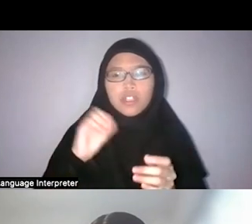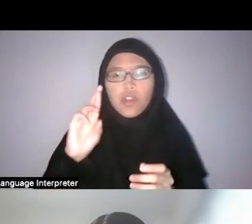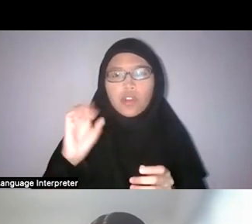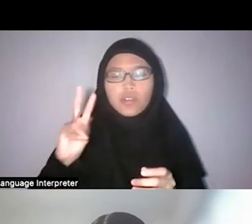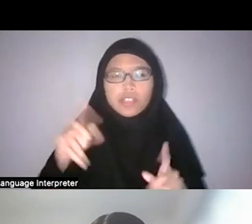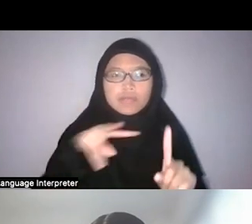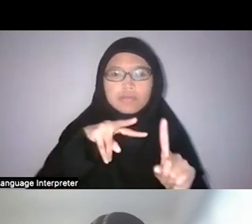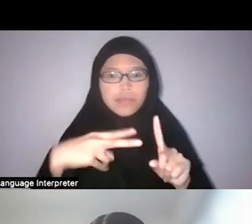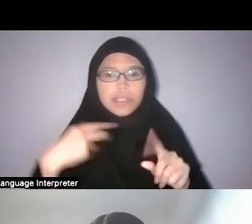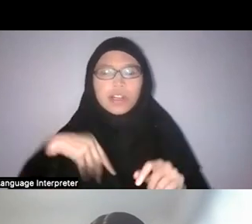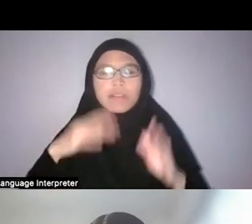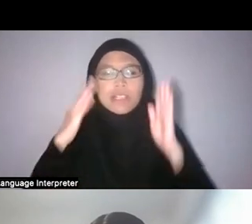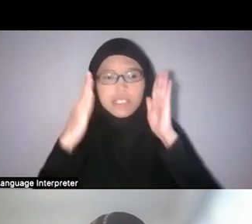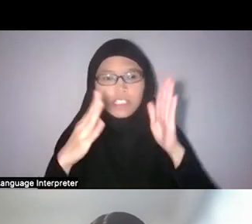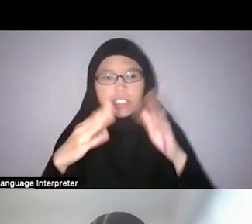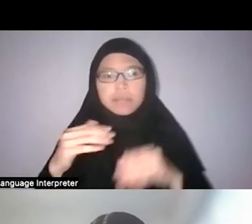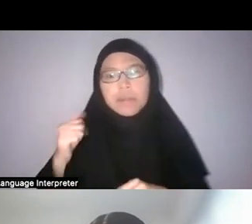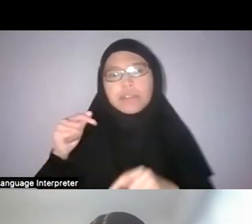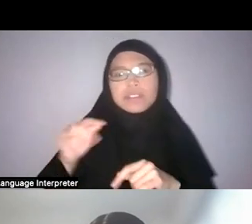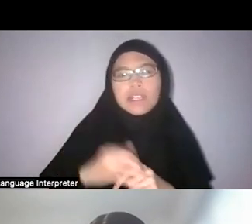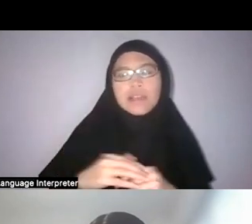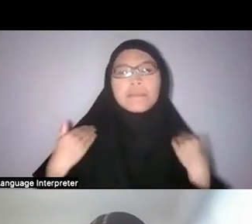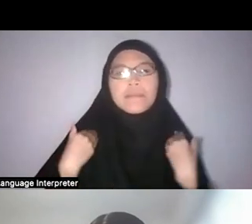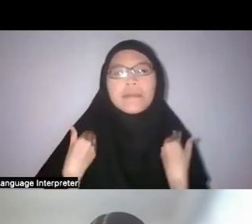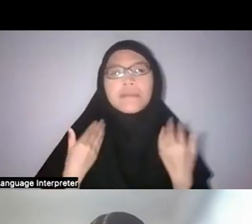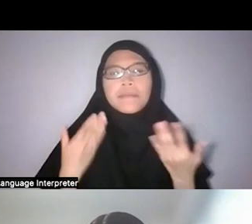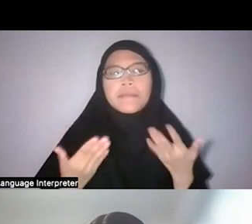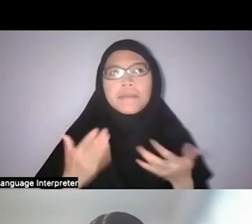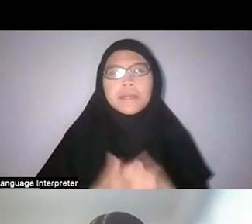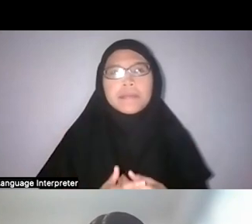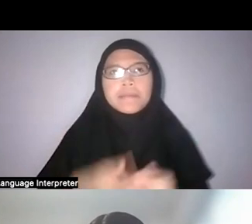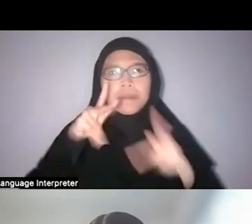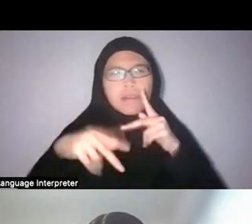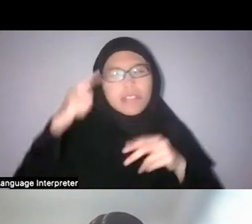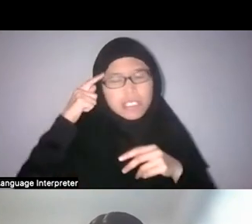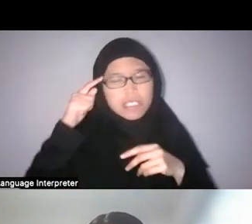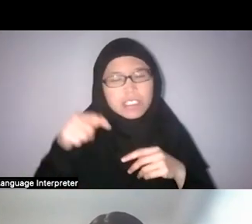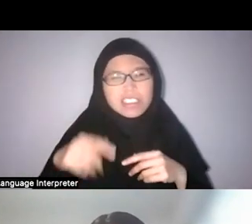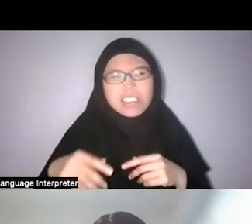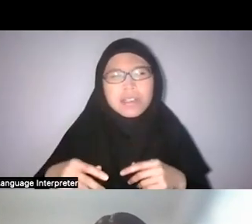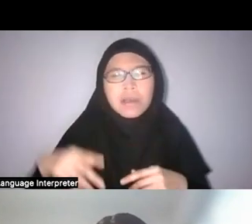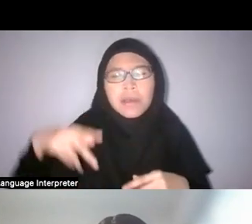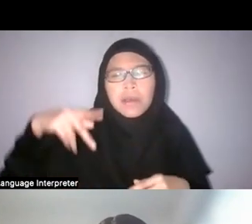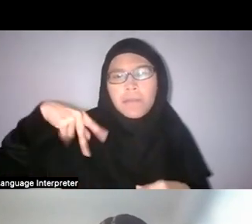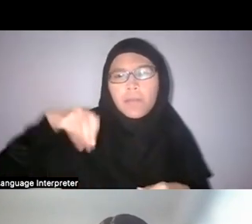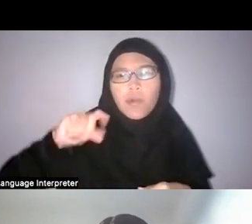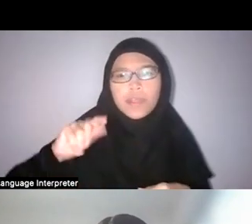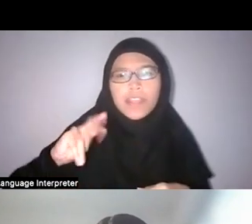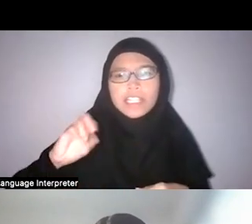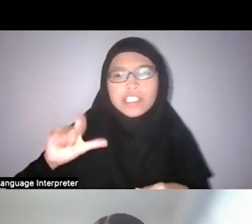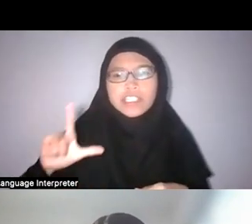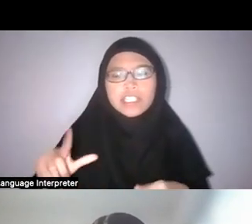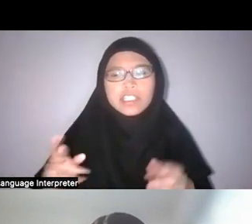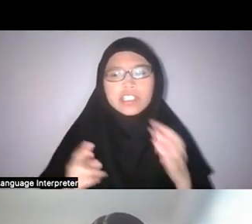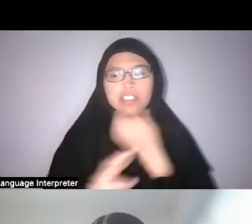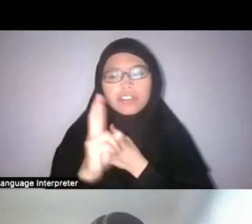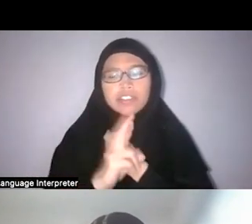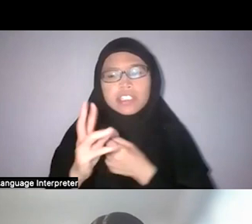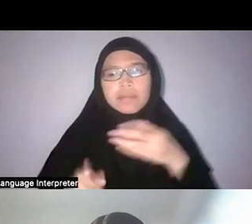there may be people who think this potentially risks othering Malay culture as peculiar or bizarre.